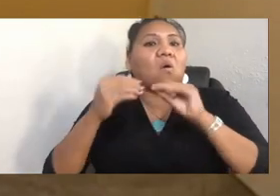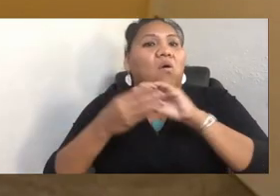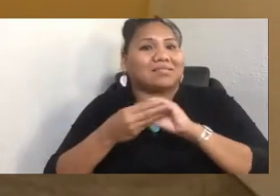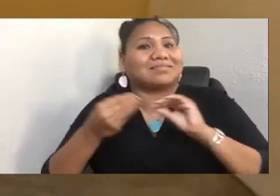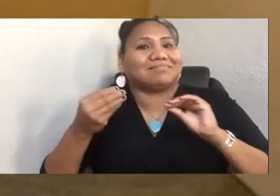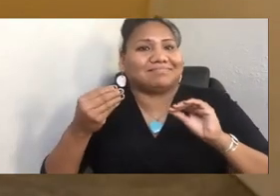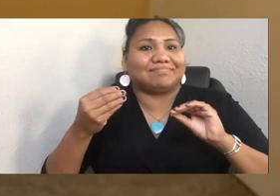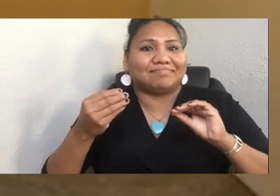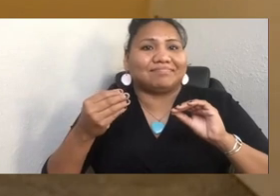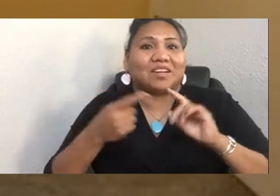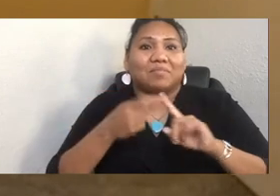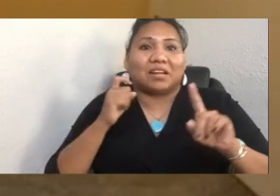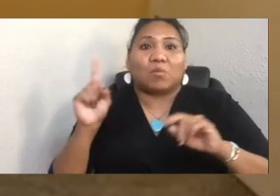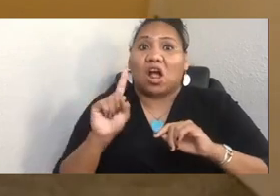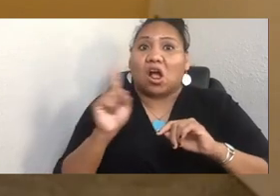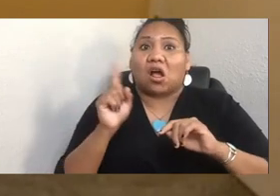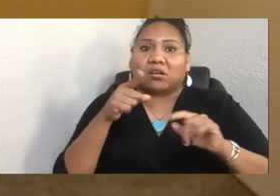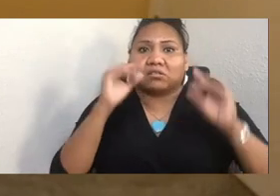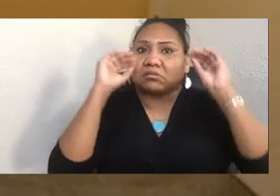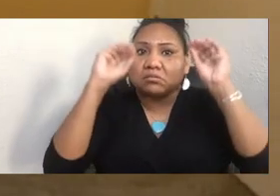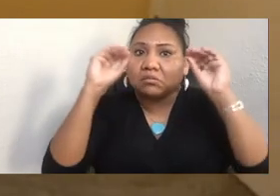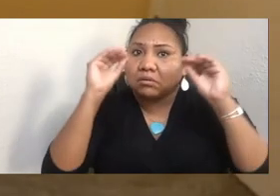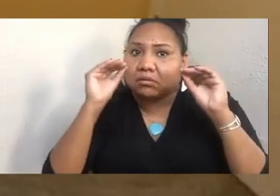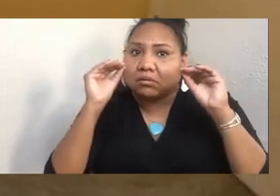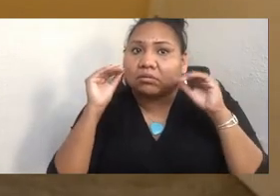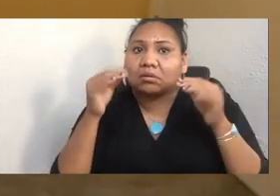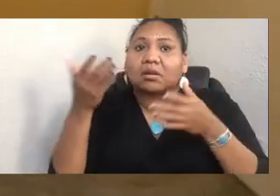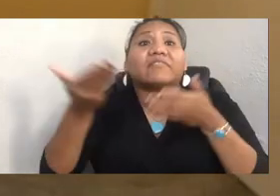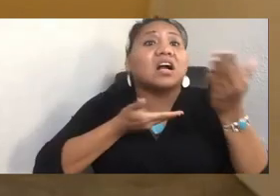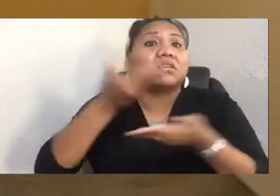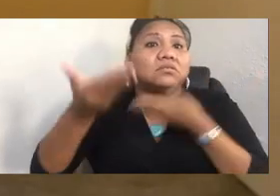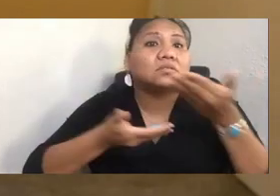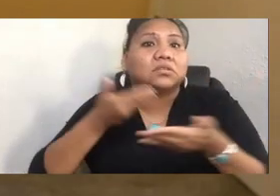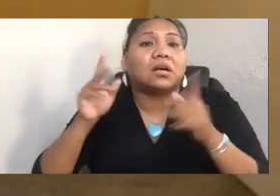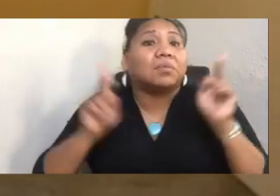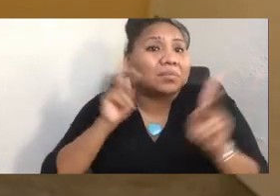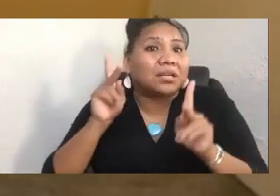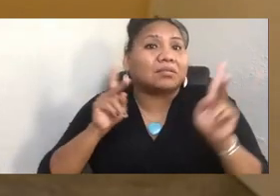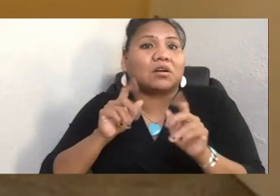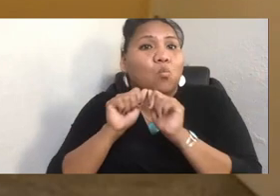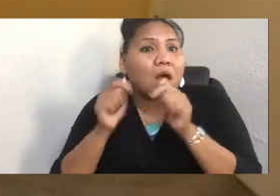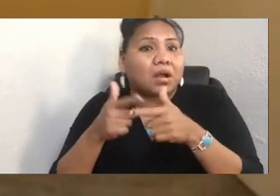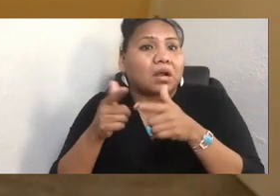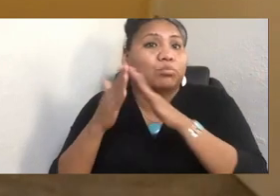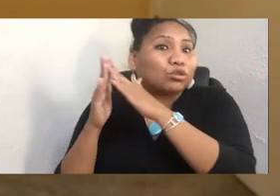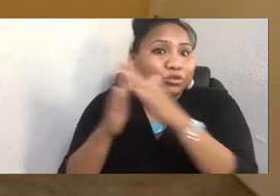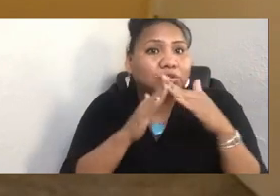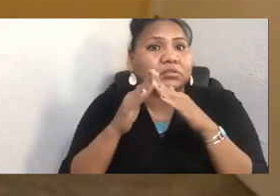to invite local people from tribal community to build relationship with elders. Knowledge keepers, culture bearers,